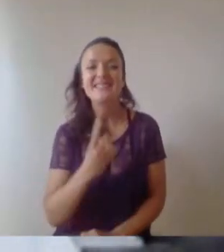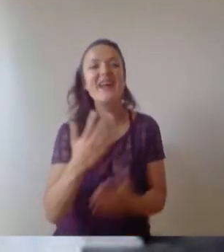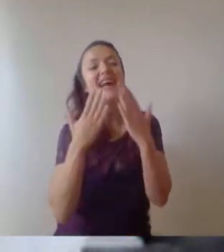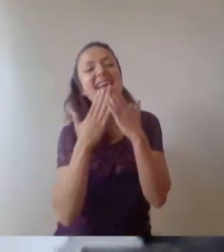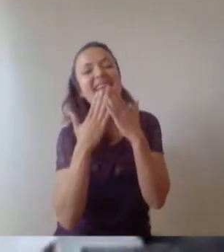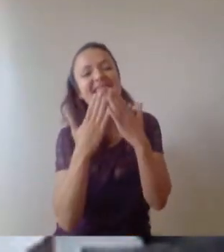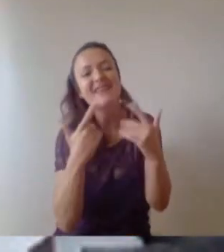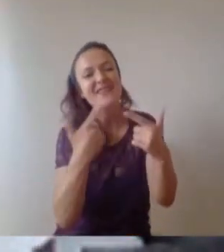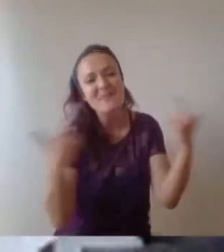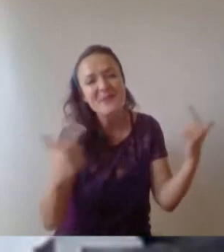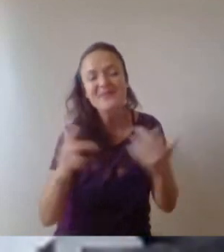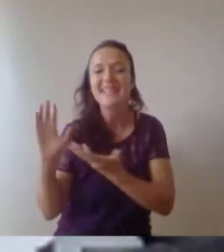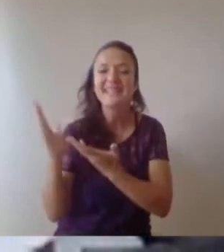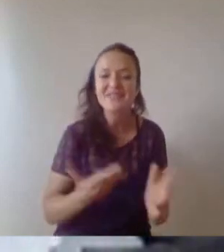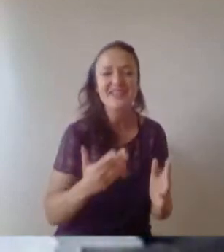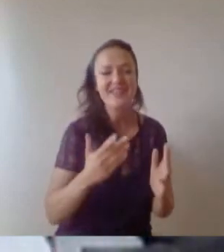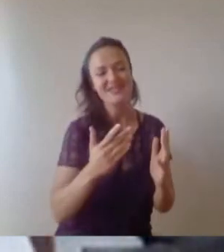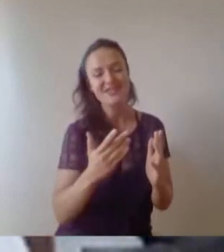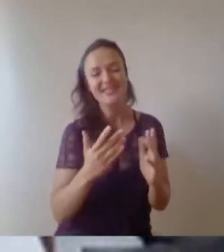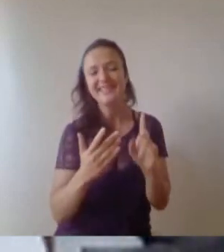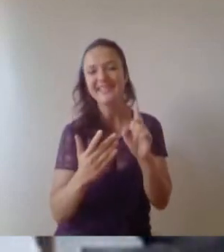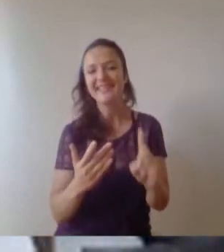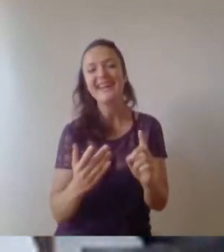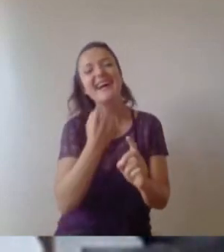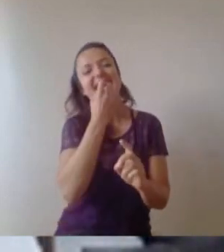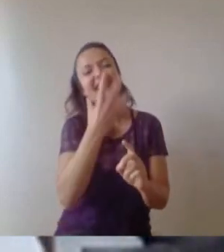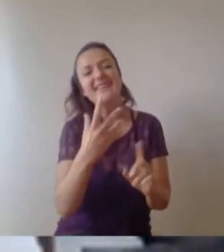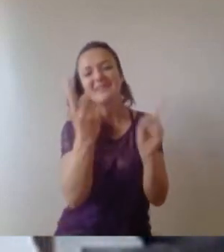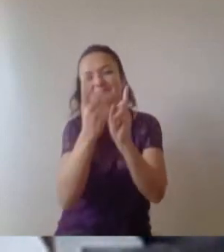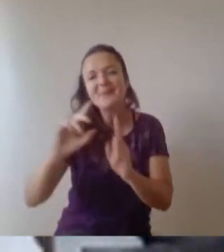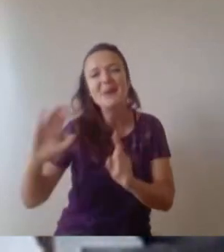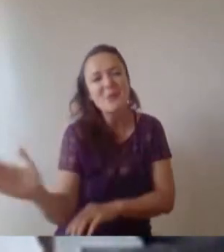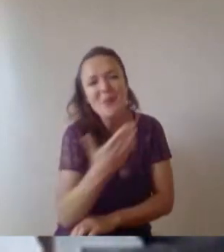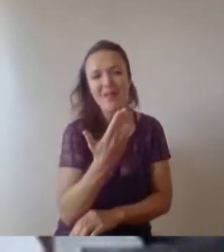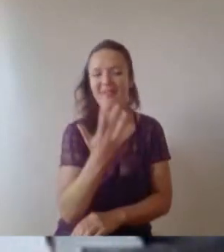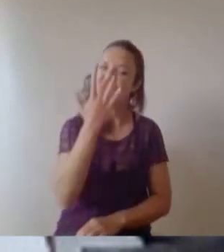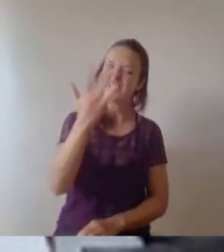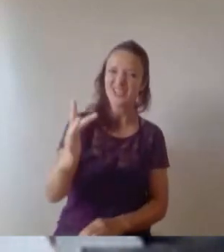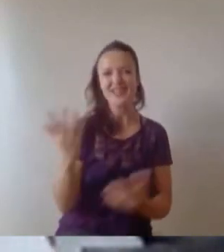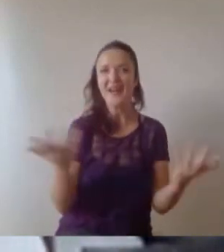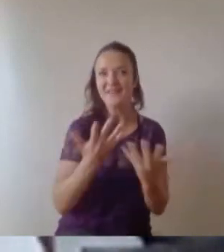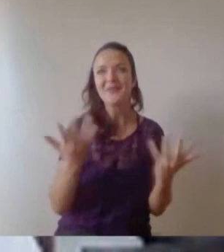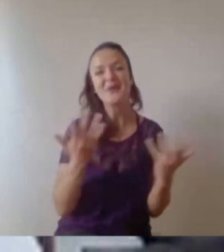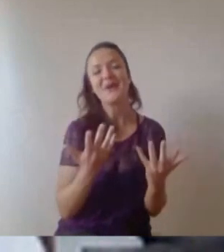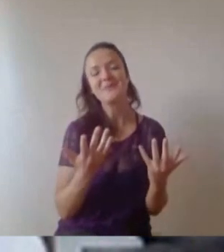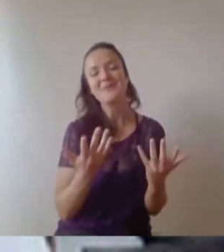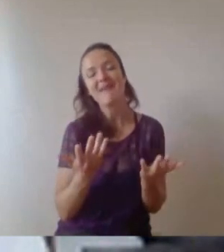and it's lovely to meet you all, albeit virtually and it's such an honour to be here today, so a huge congratulations on all of your